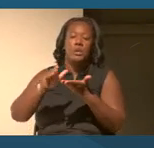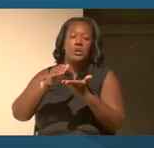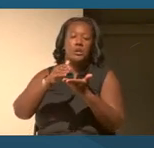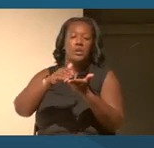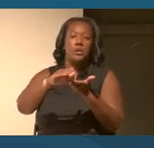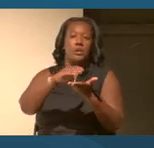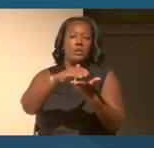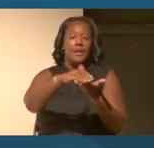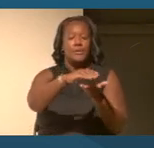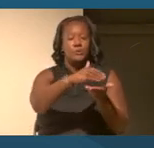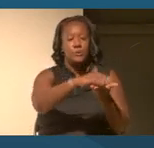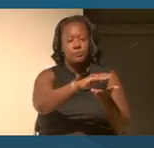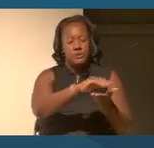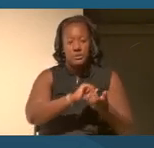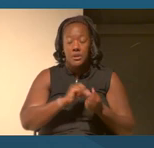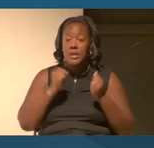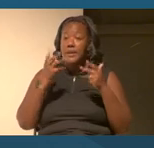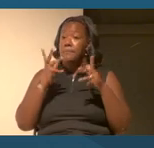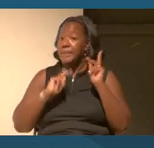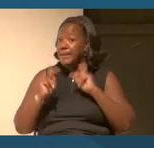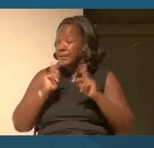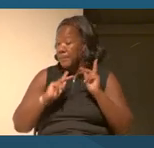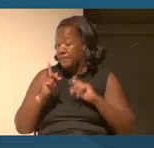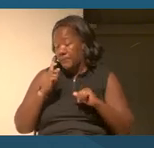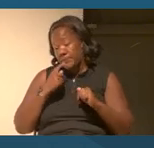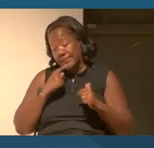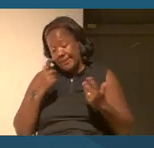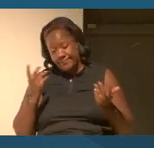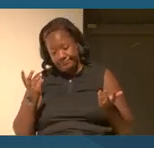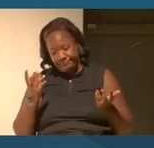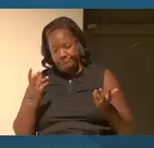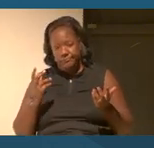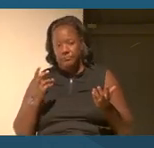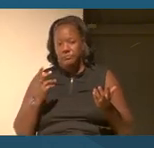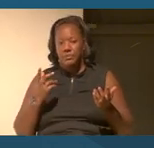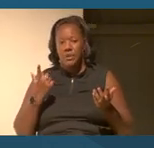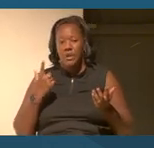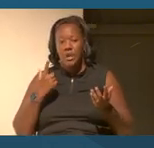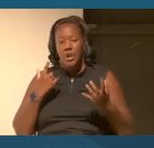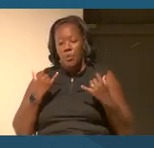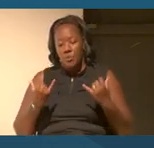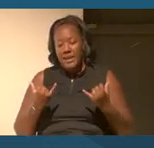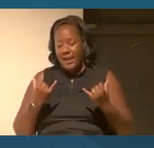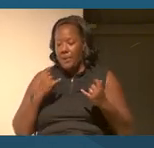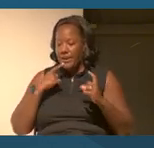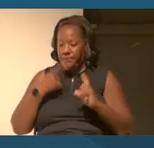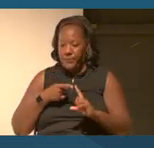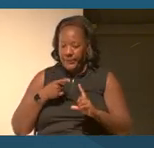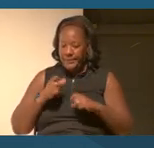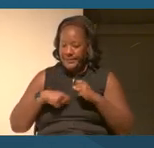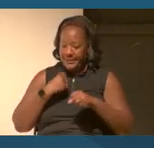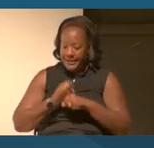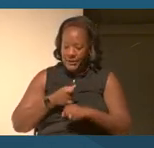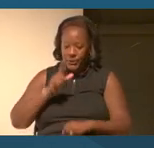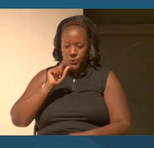And so many people would argue that we're at a point 2023, can't we just stop talking